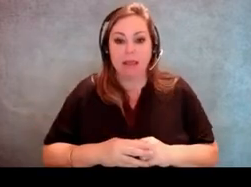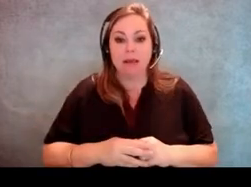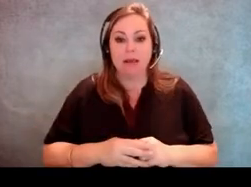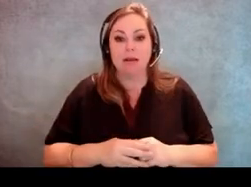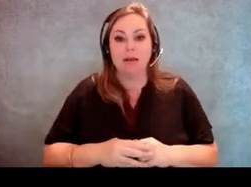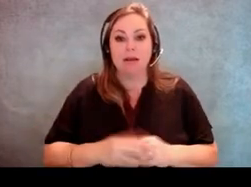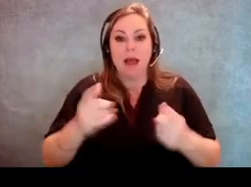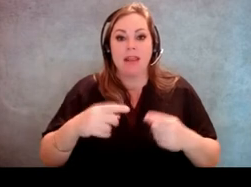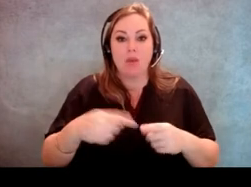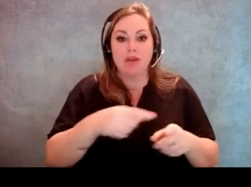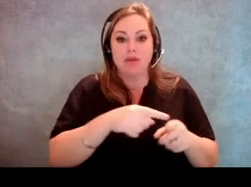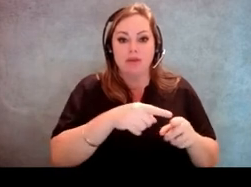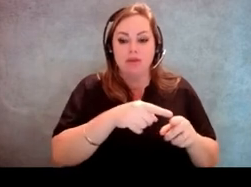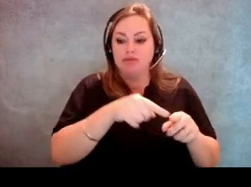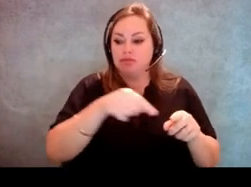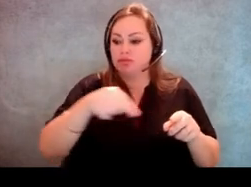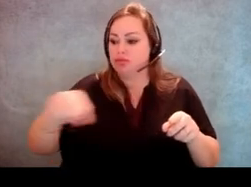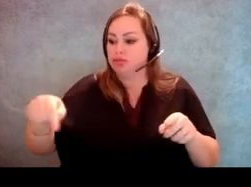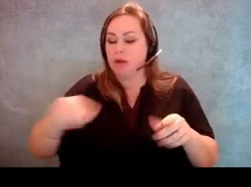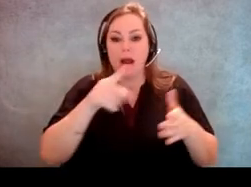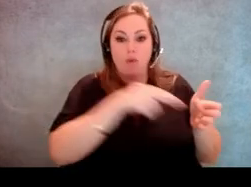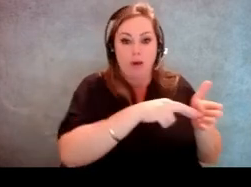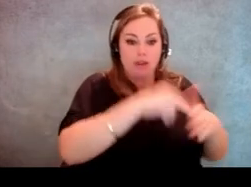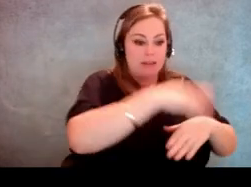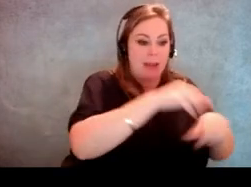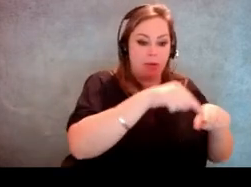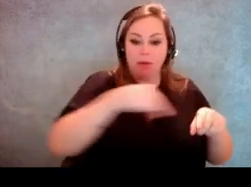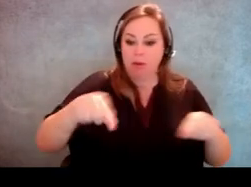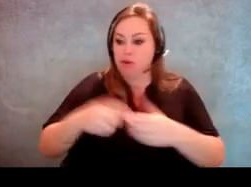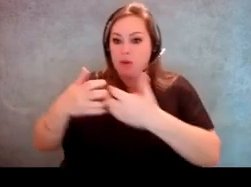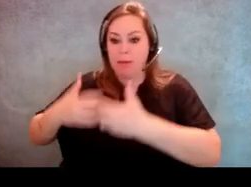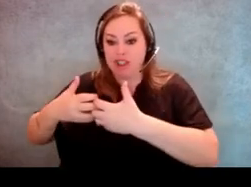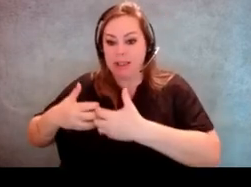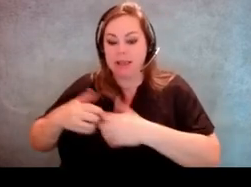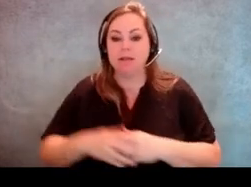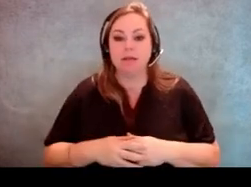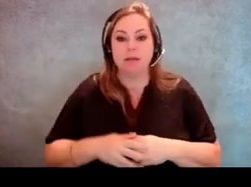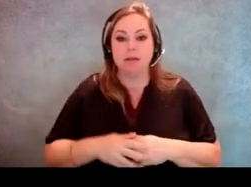to maneuver from like the check-in table to the voting machine you are totally able